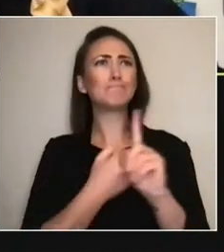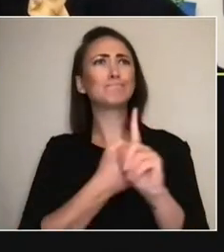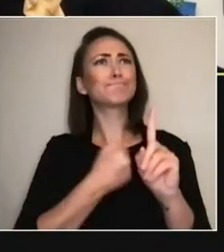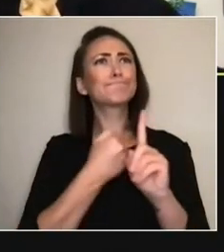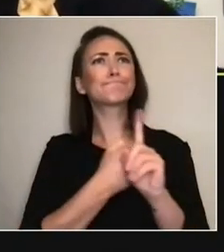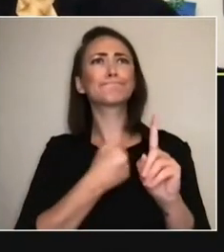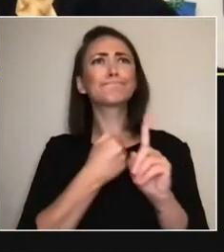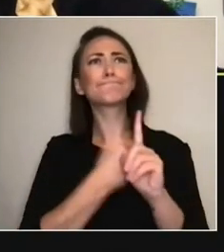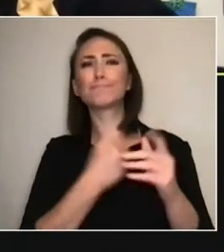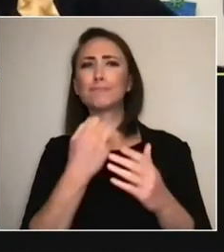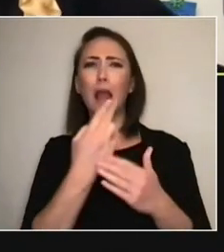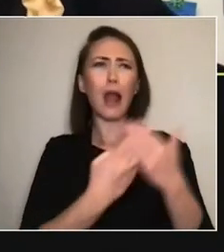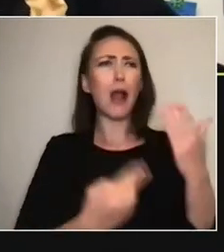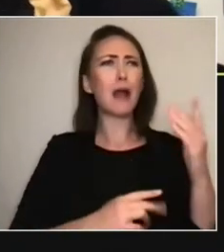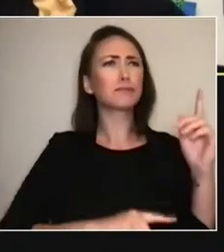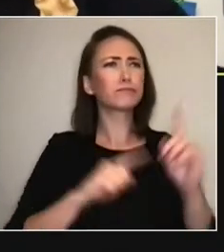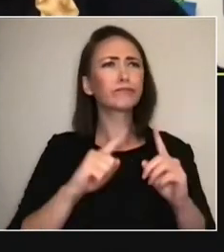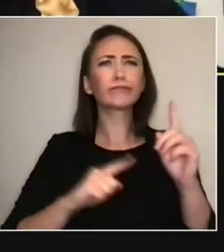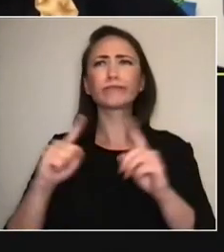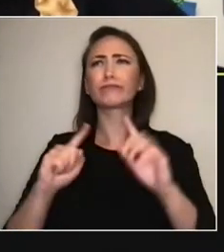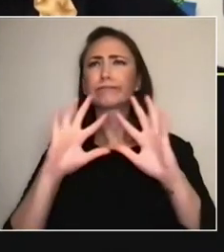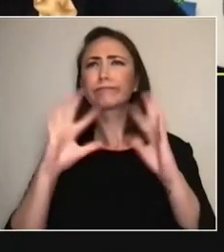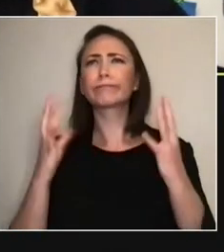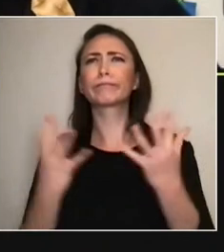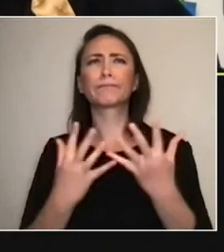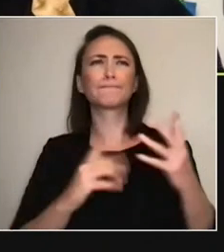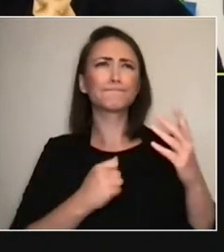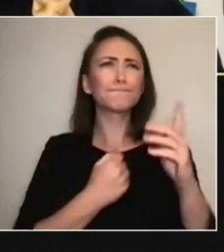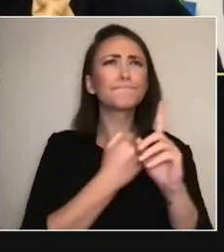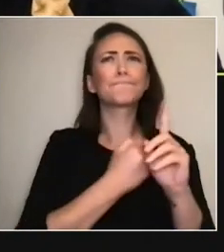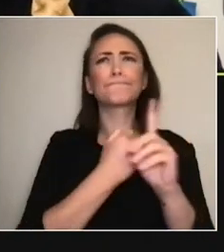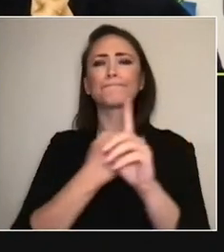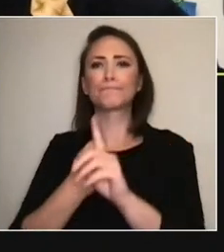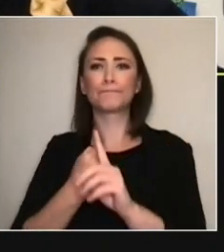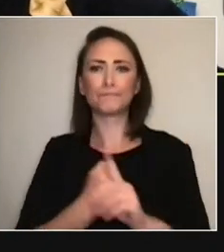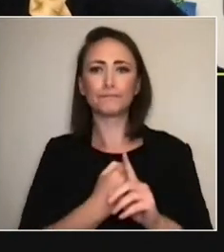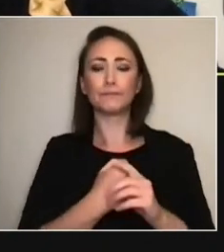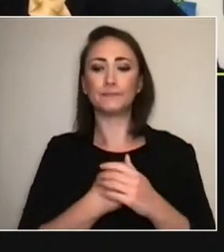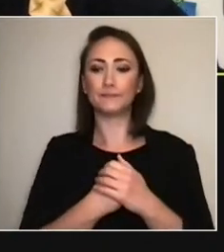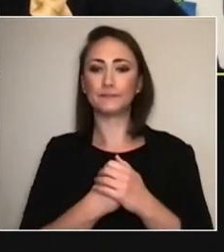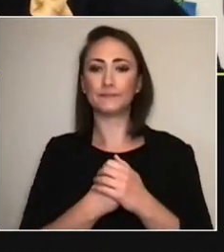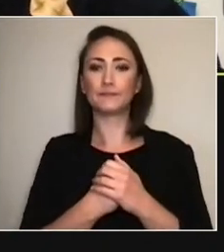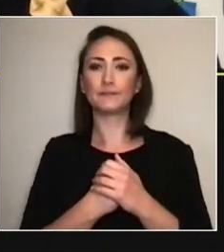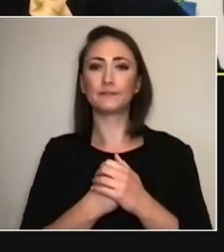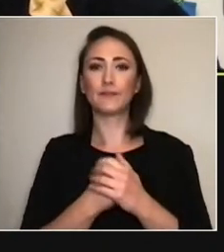and artists across the world. Concept touring is what you mentioned in your preview.